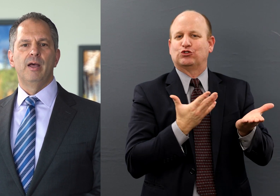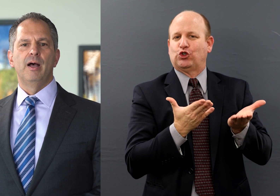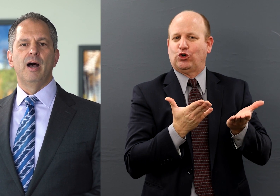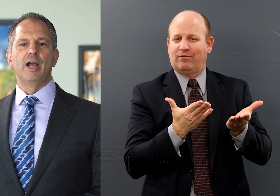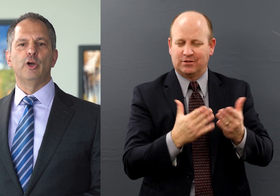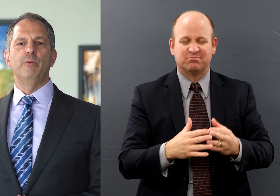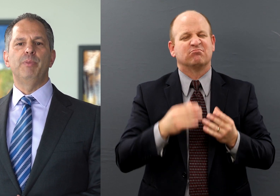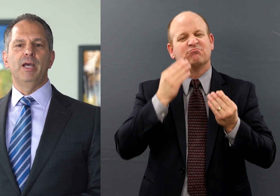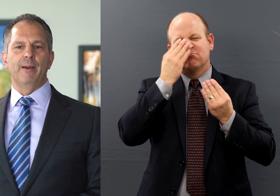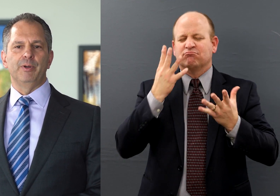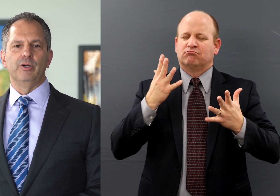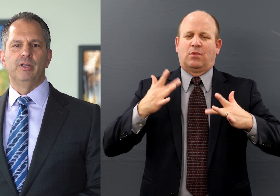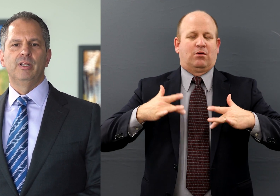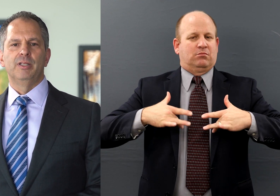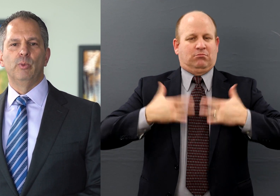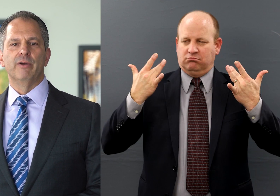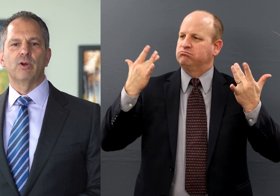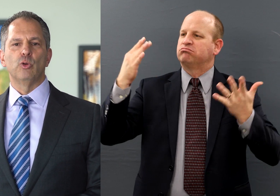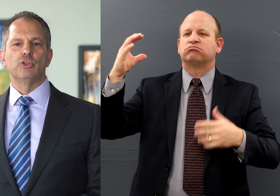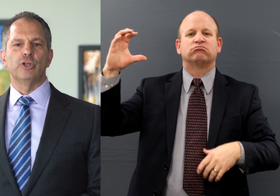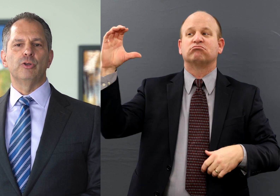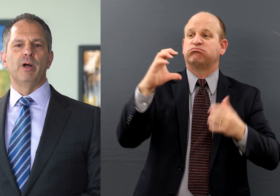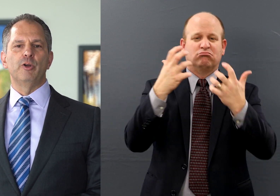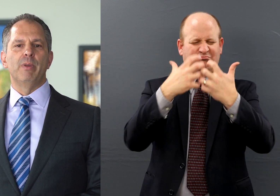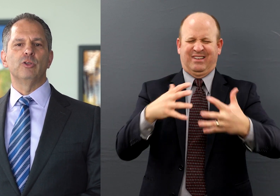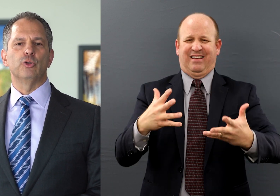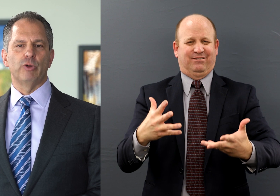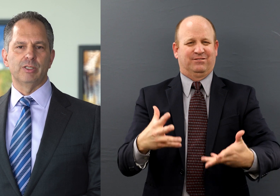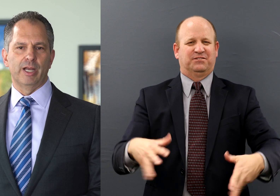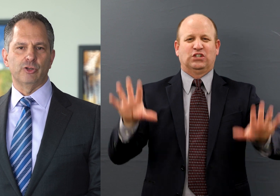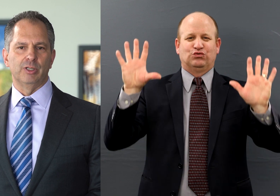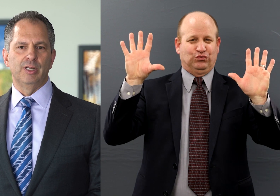I couldn’t be happier that we have closed such a monumental transaction,